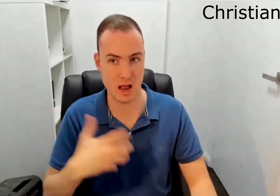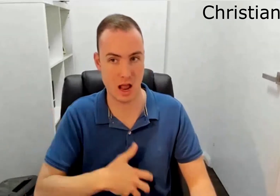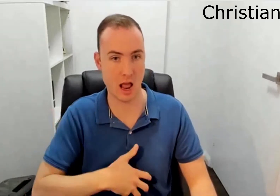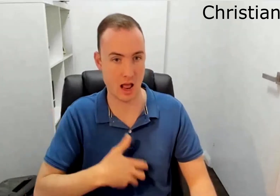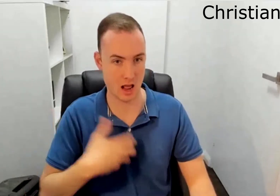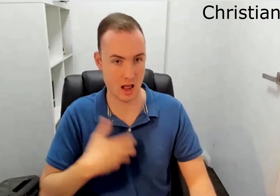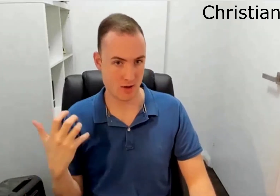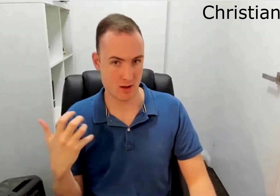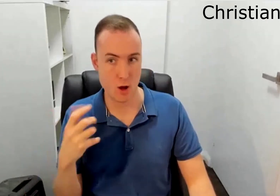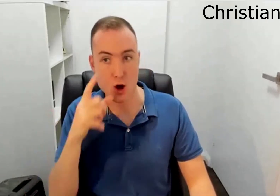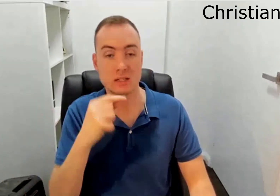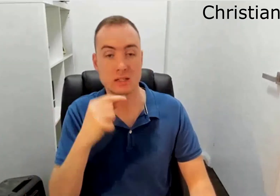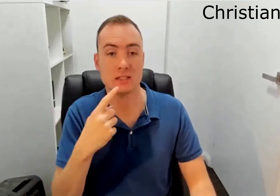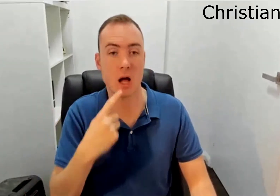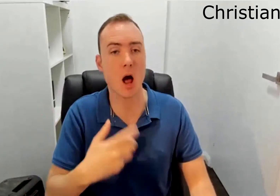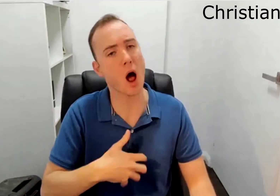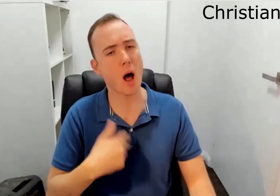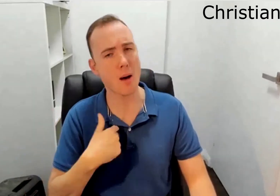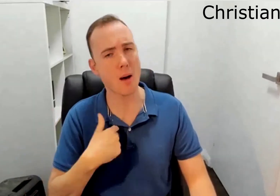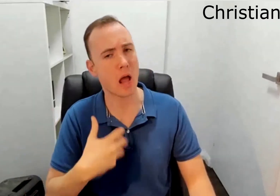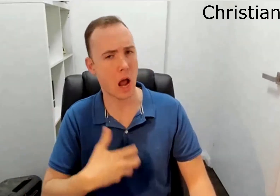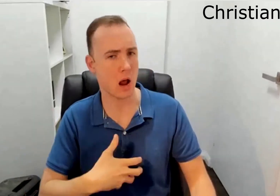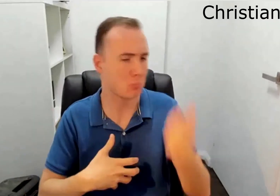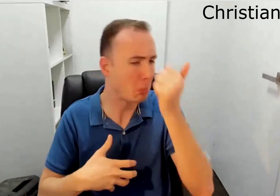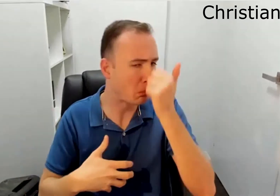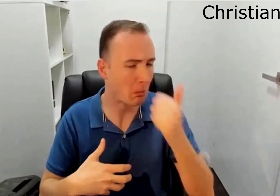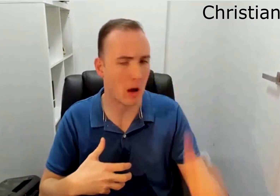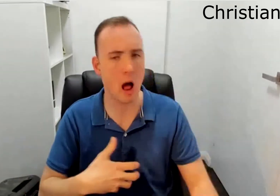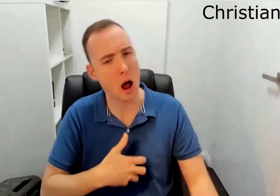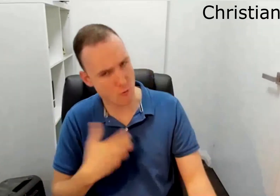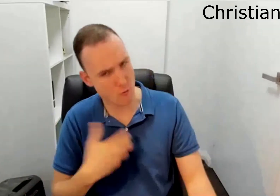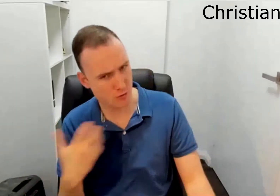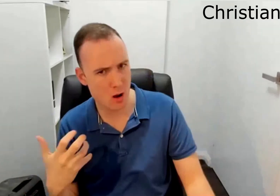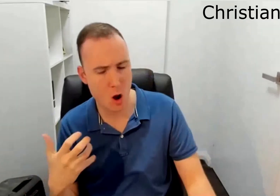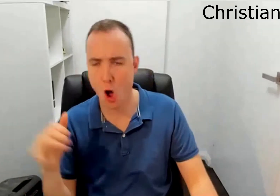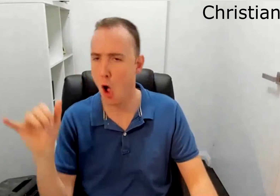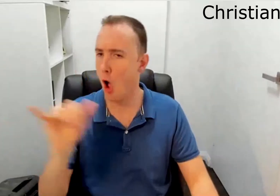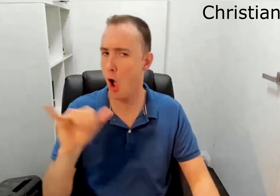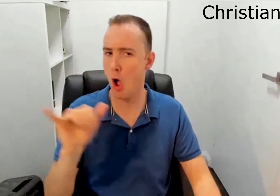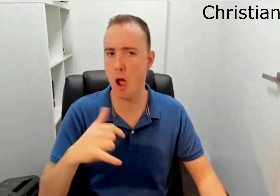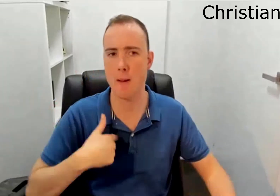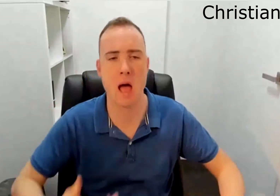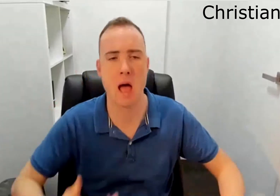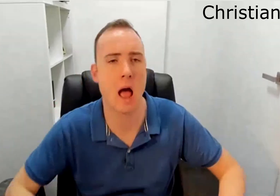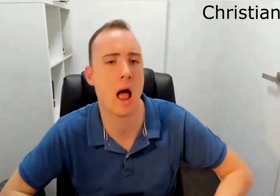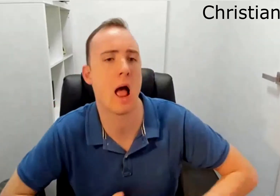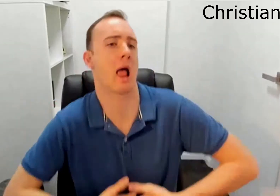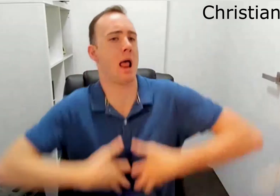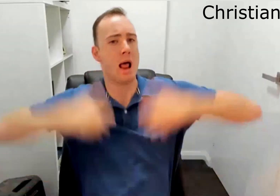If I was to use a sign angry as an example I could say i'm angry with this facial expression